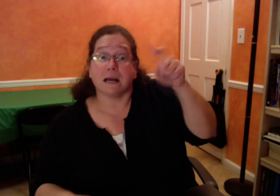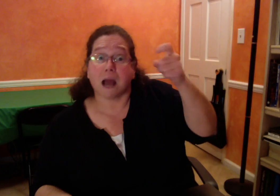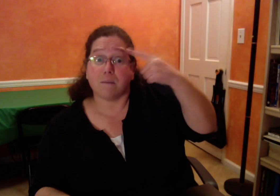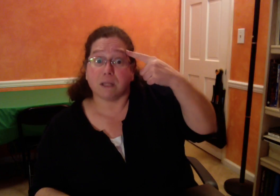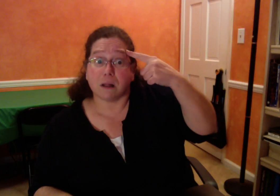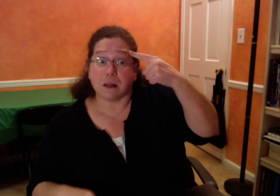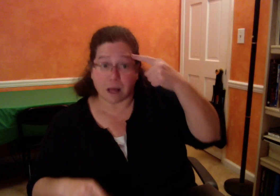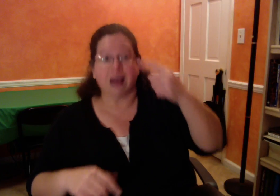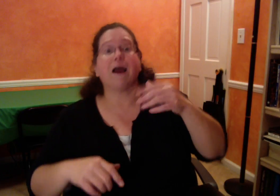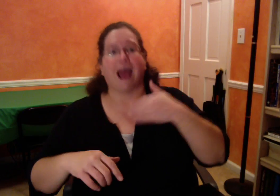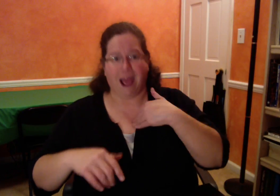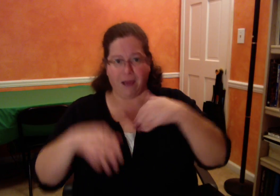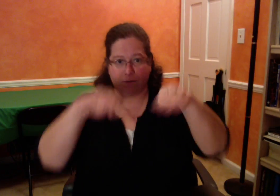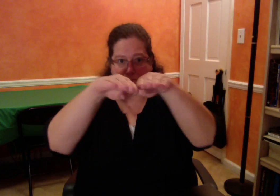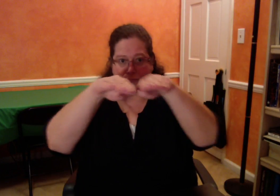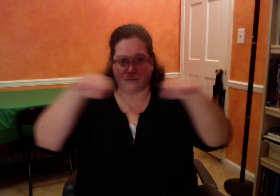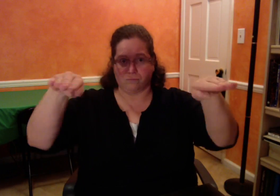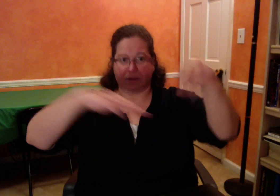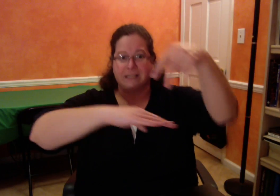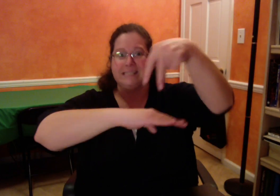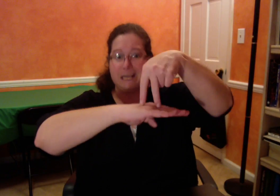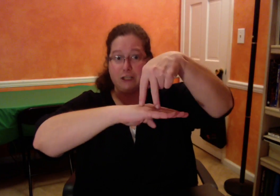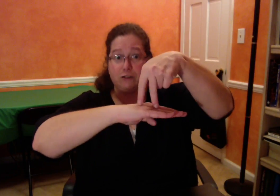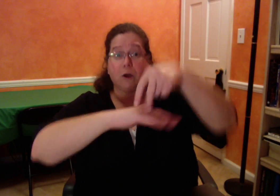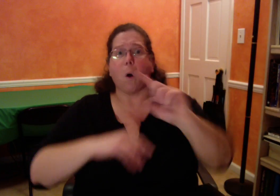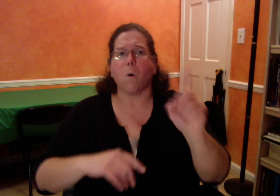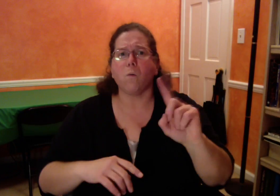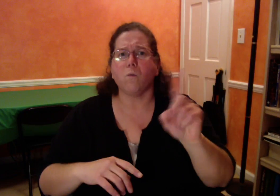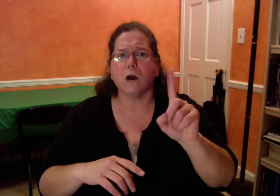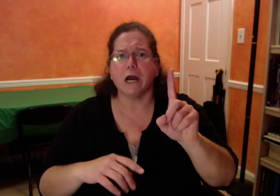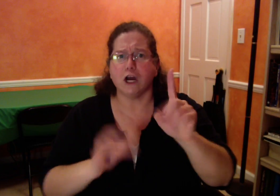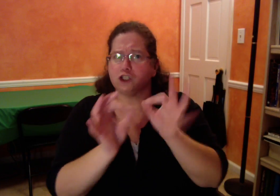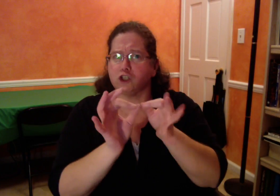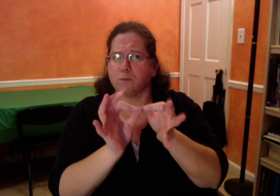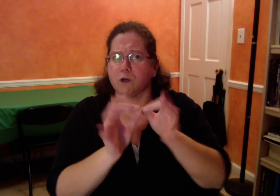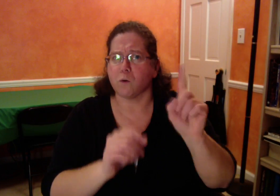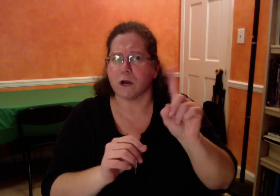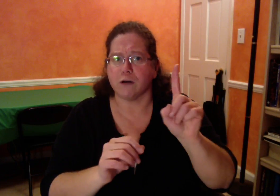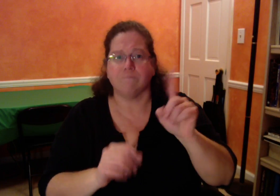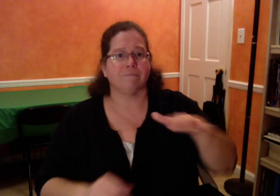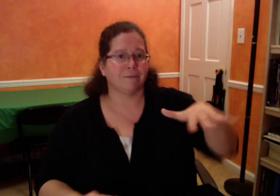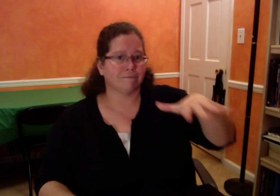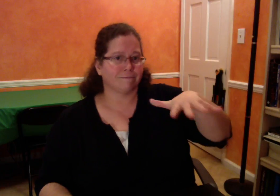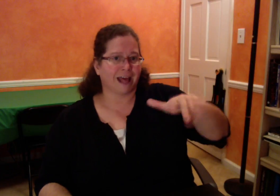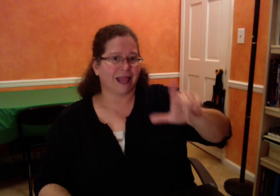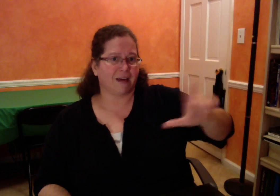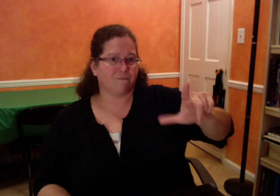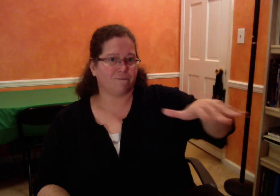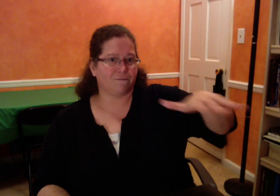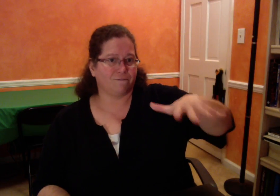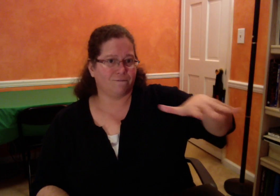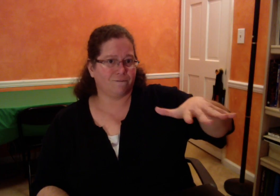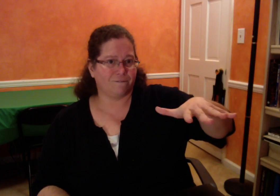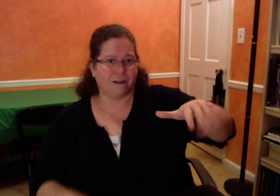At the State Capitol's Liberty Plaza, they have a stage where the interpreters will be placed on the left side of the stage,